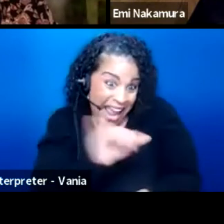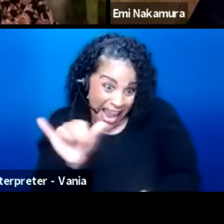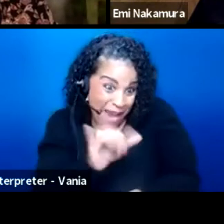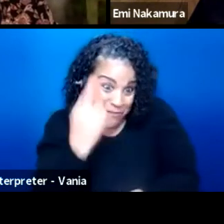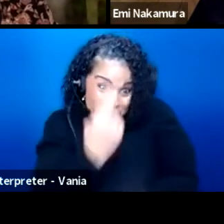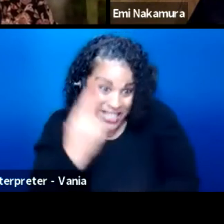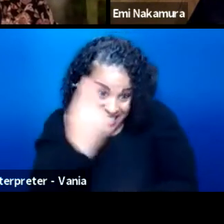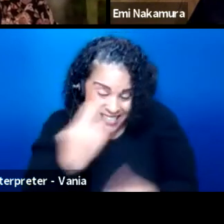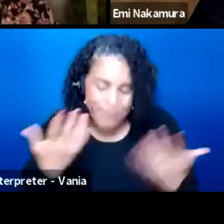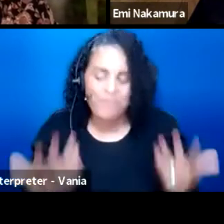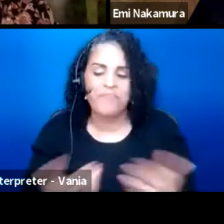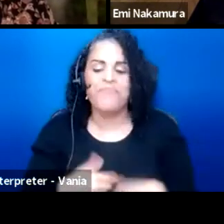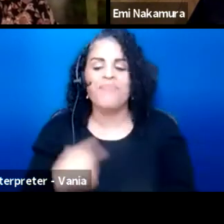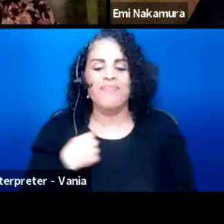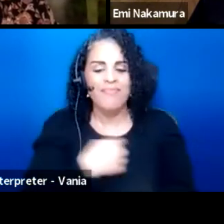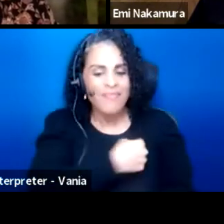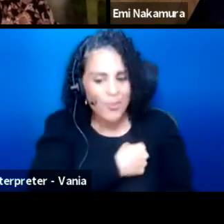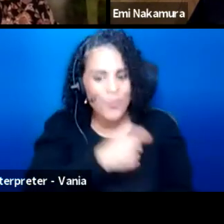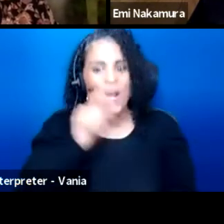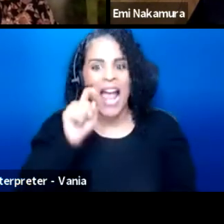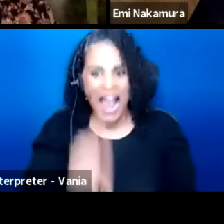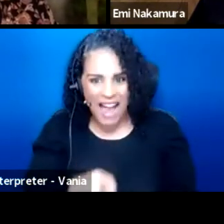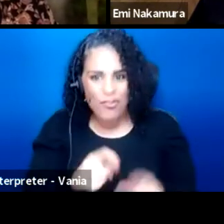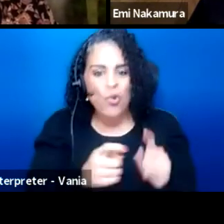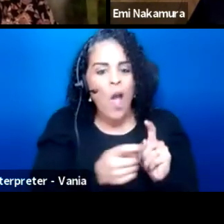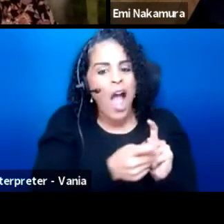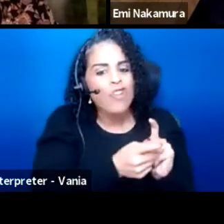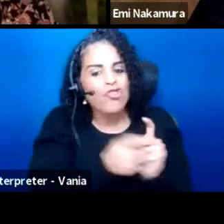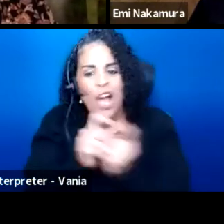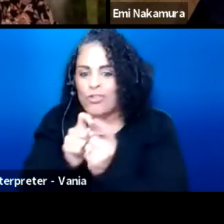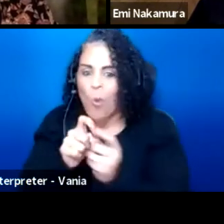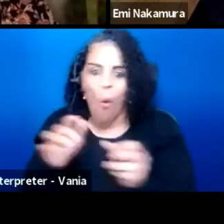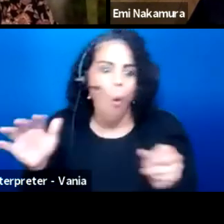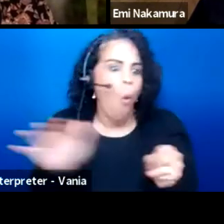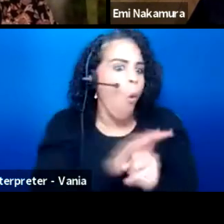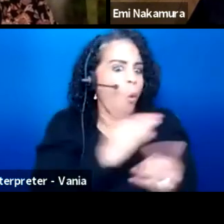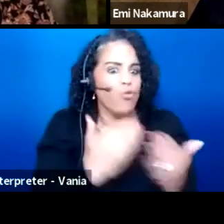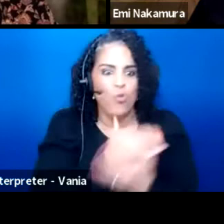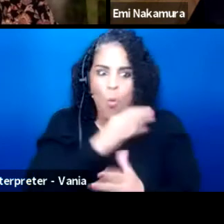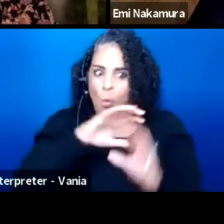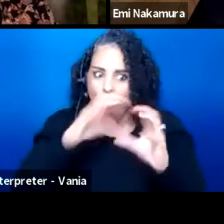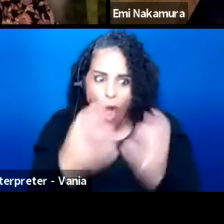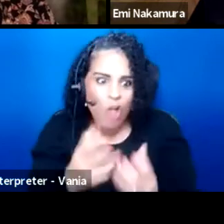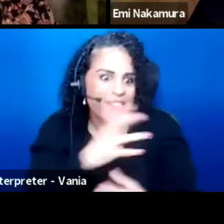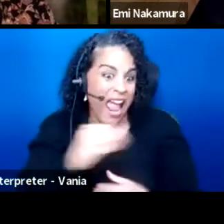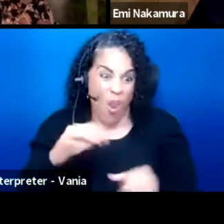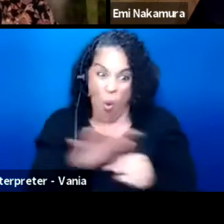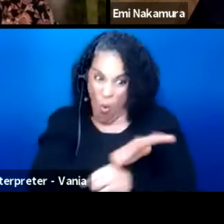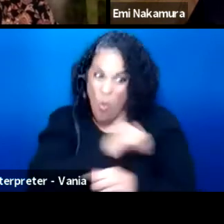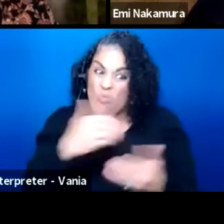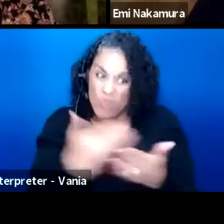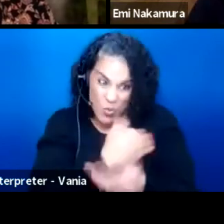but we have to adjust to a whole new world as well as a whole new industry now that this pandemic has hit.